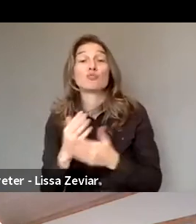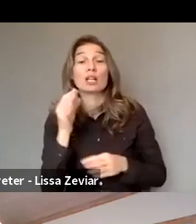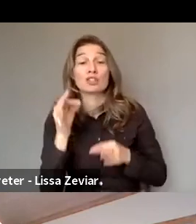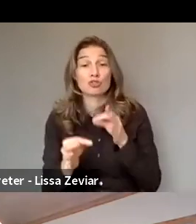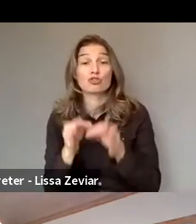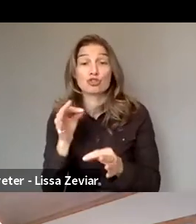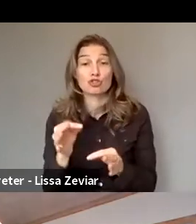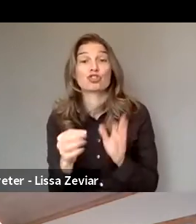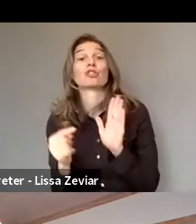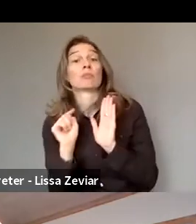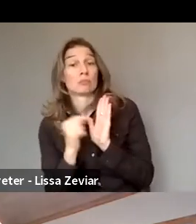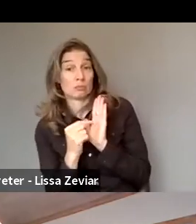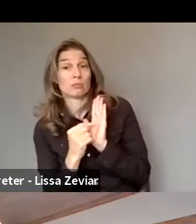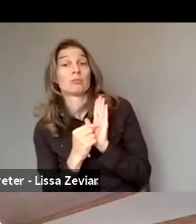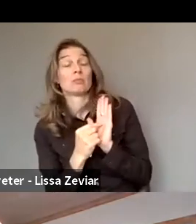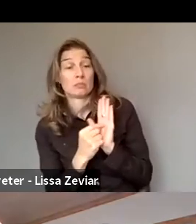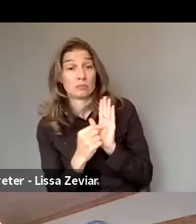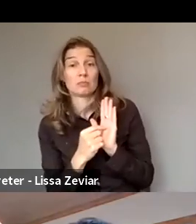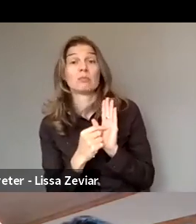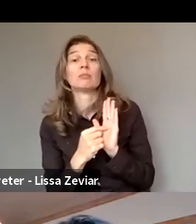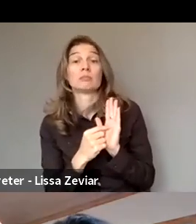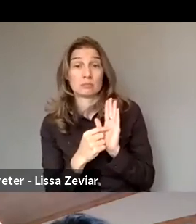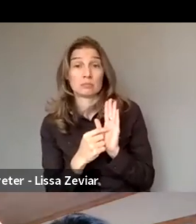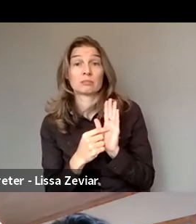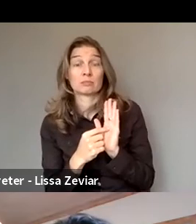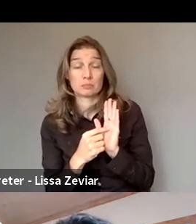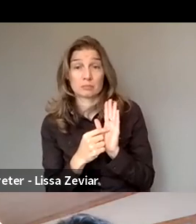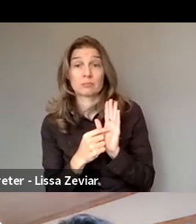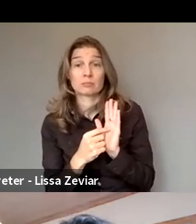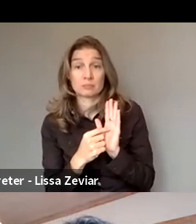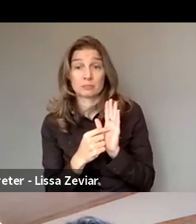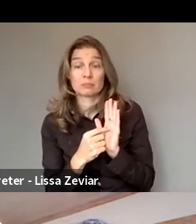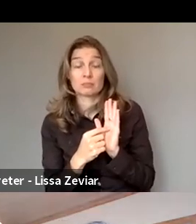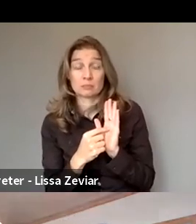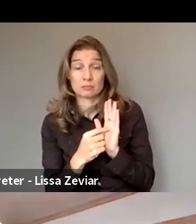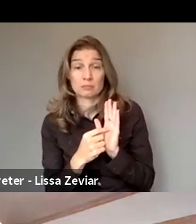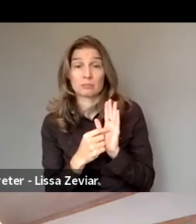and there, again, this is something that we'll be presenting next year,